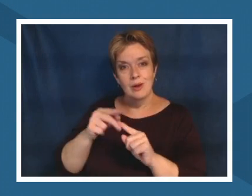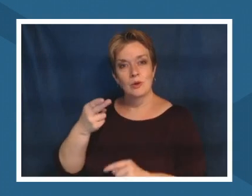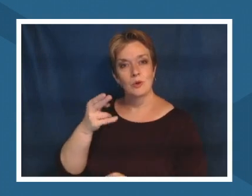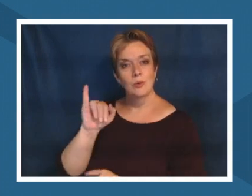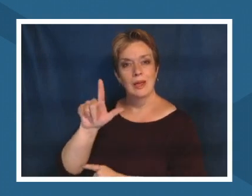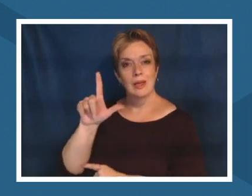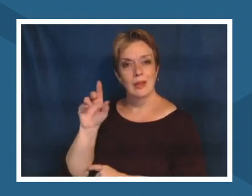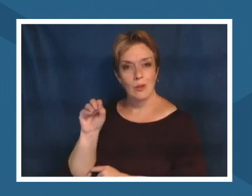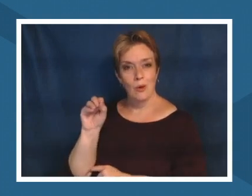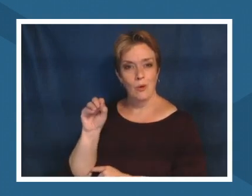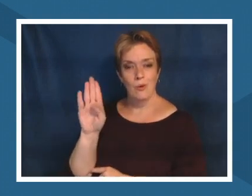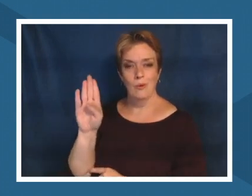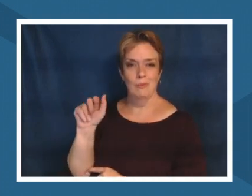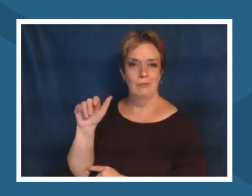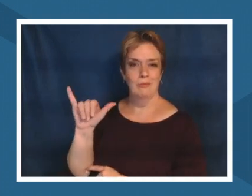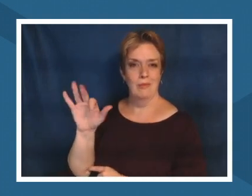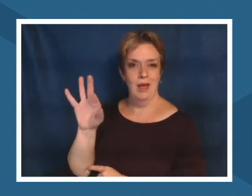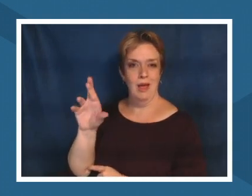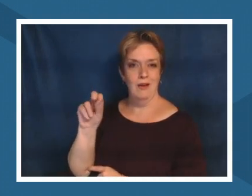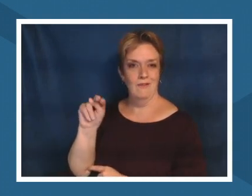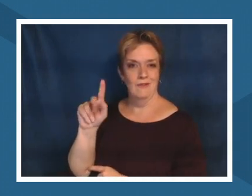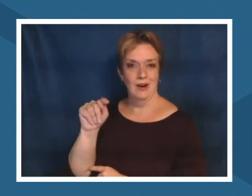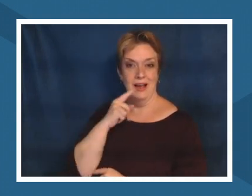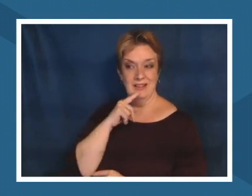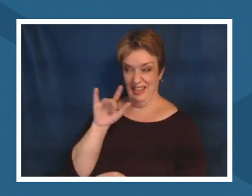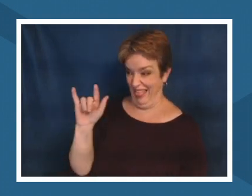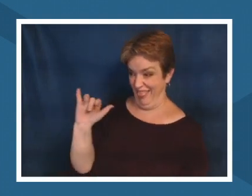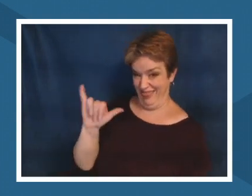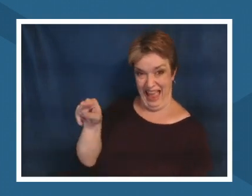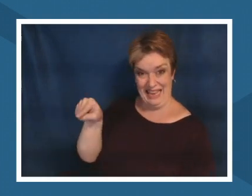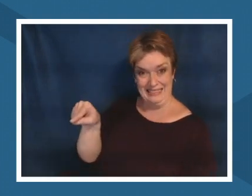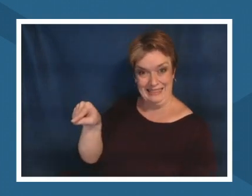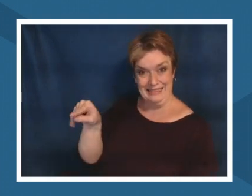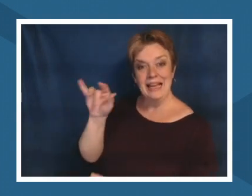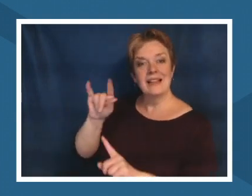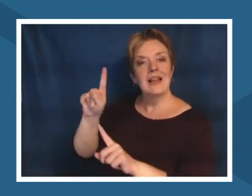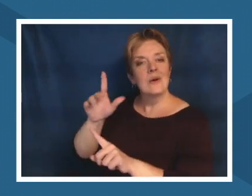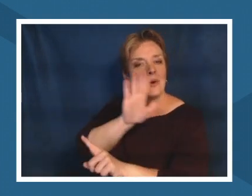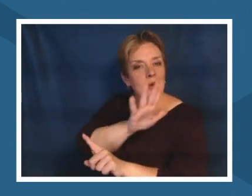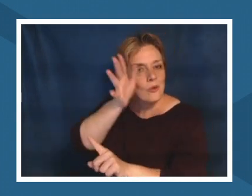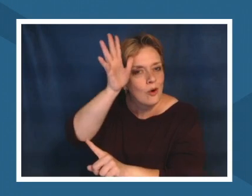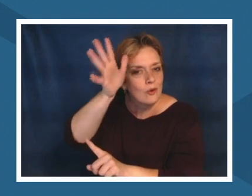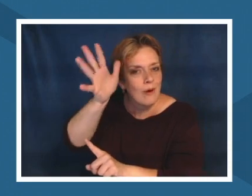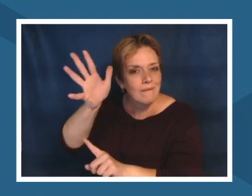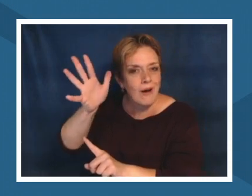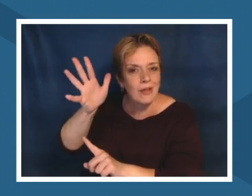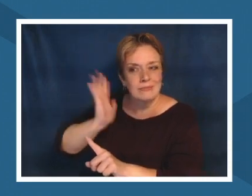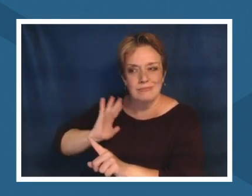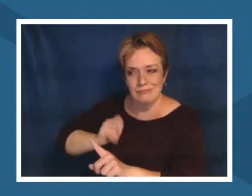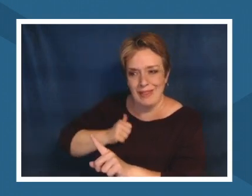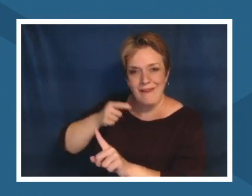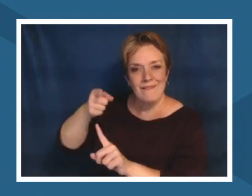that's where your grandfather's house was before the tsunami took it away